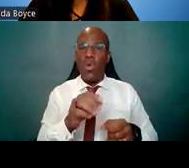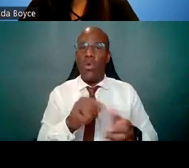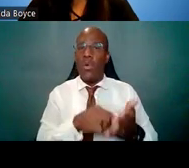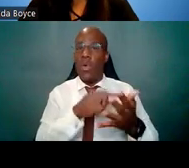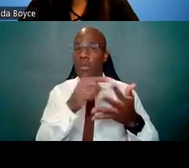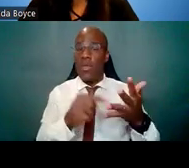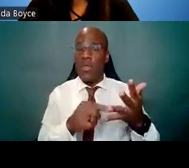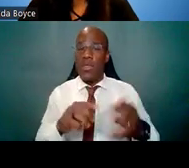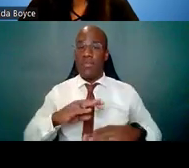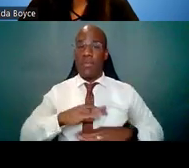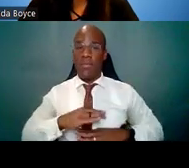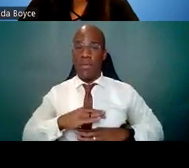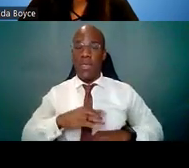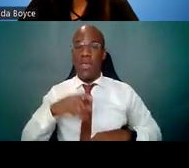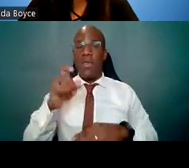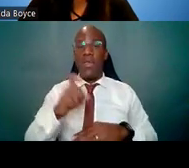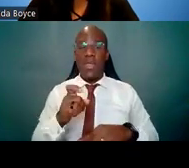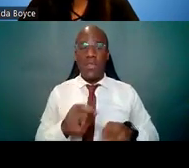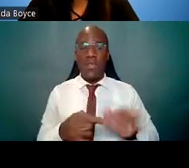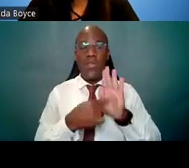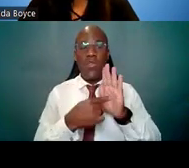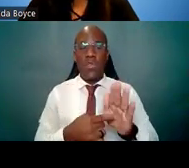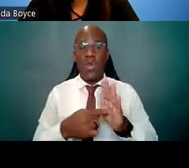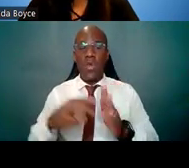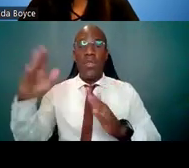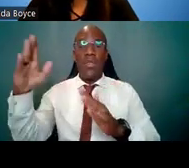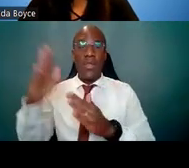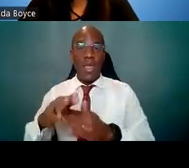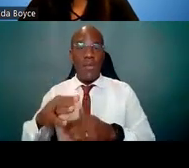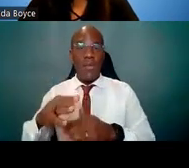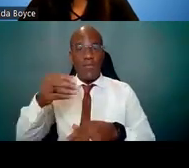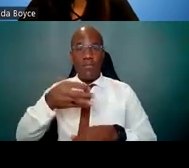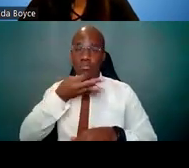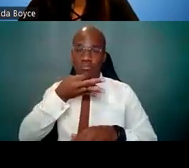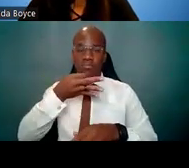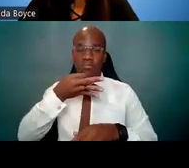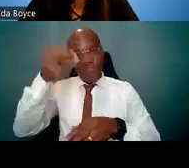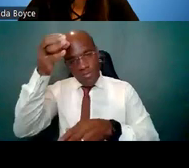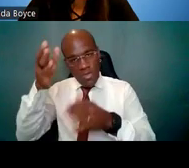with an extensive publication record, someone with success in obtaining peer-reviewed grants,